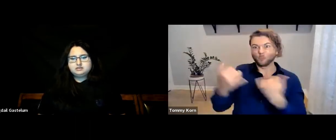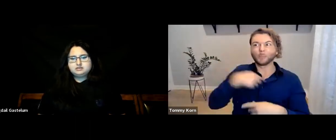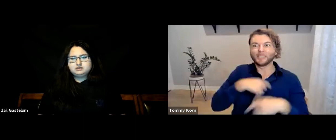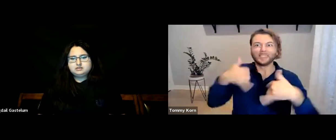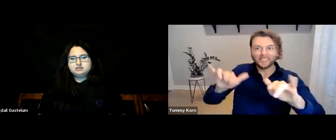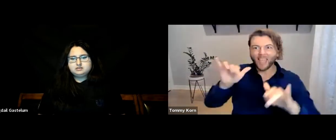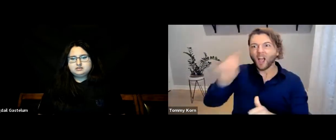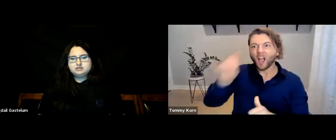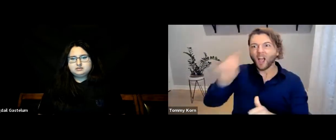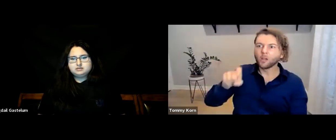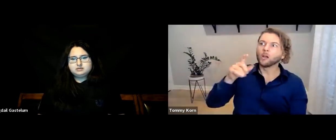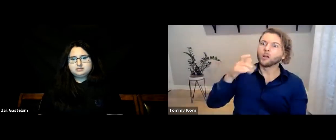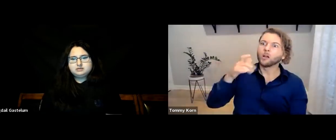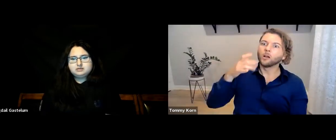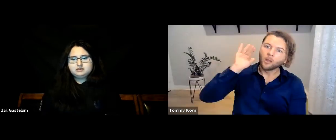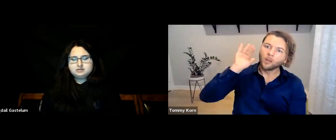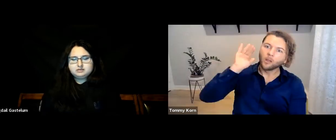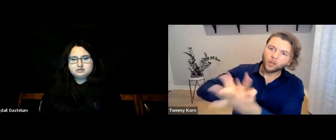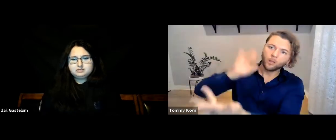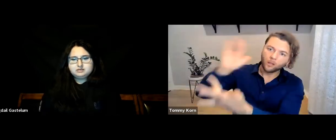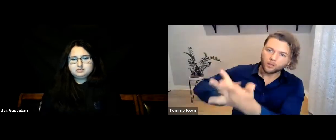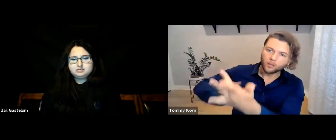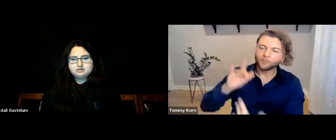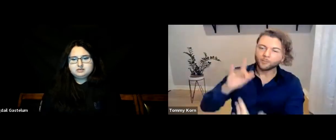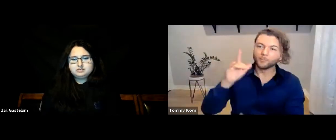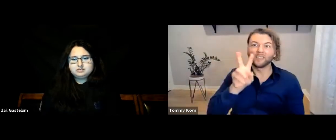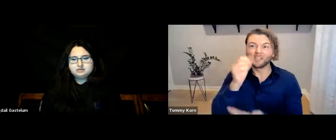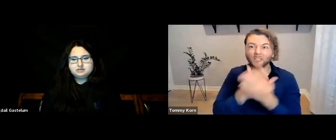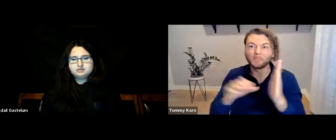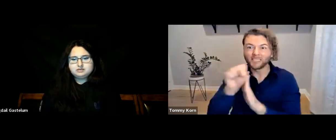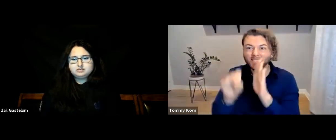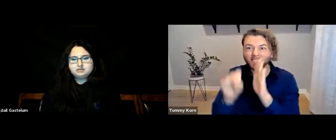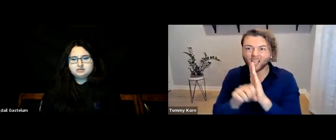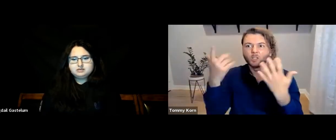We also still have to contact the state